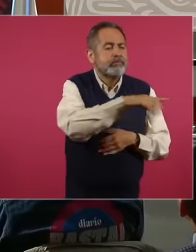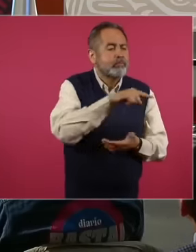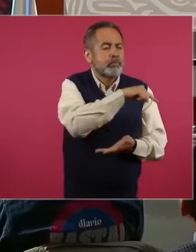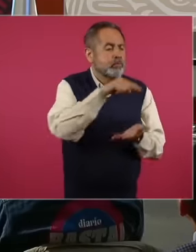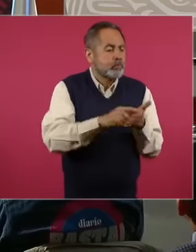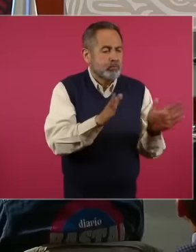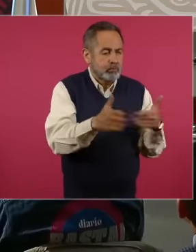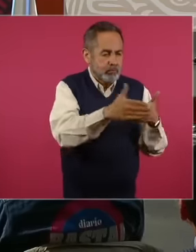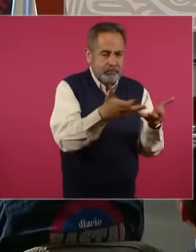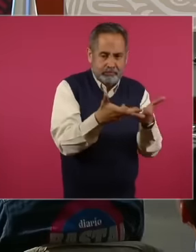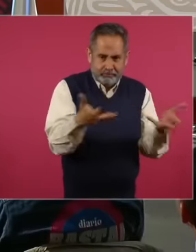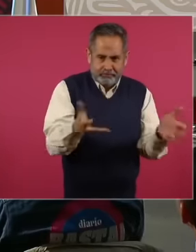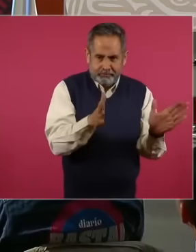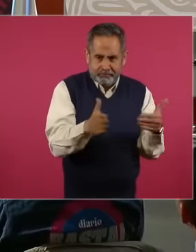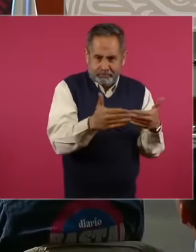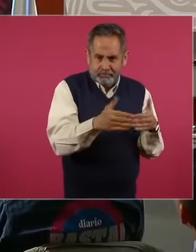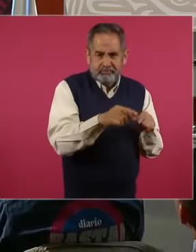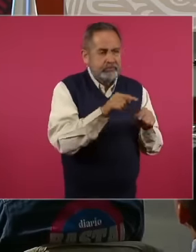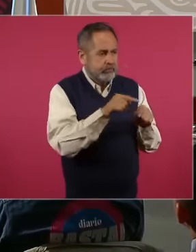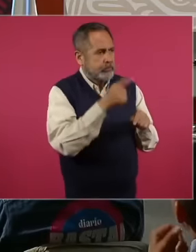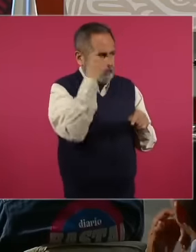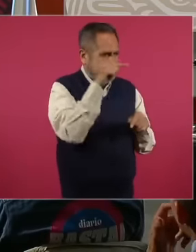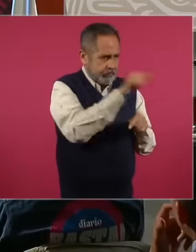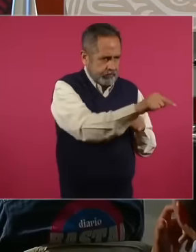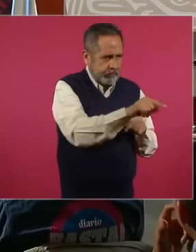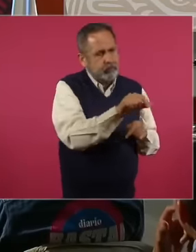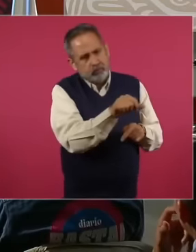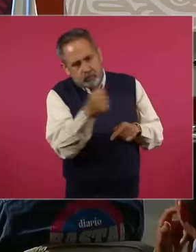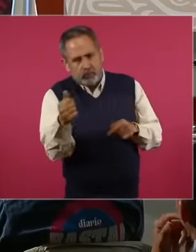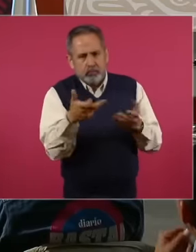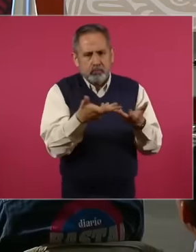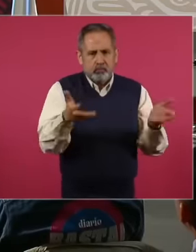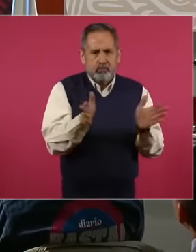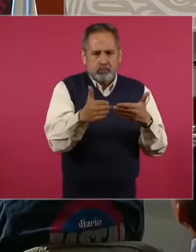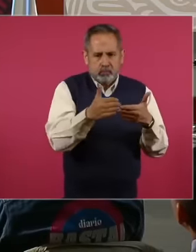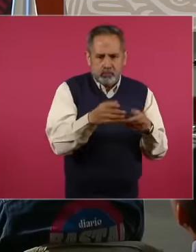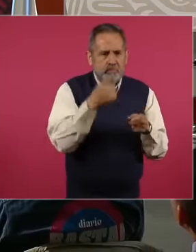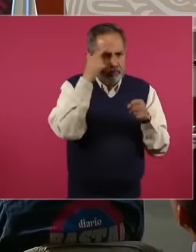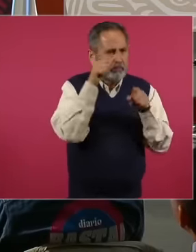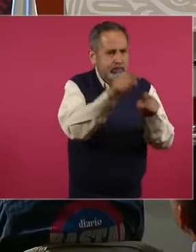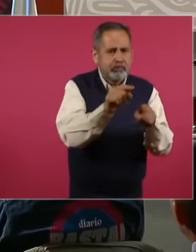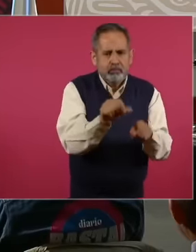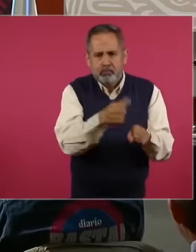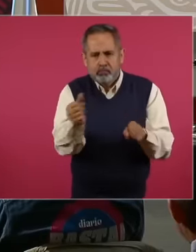territory Here it is Look By the way the supreme